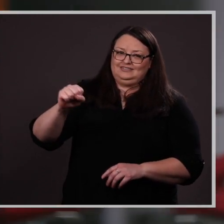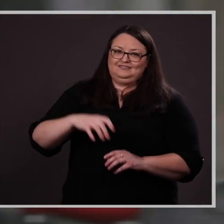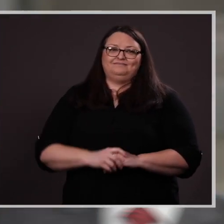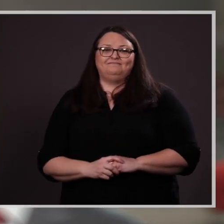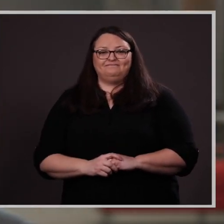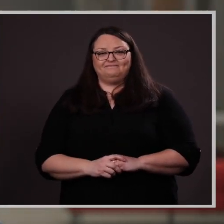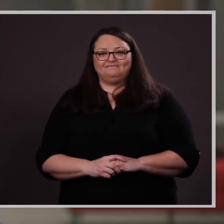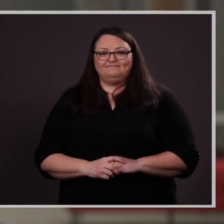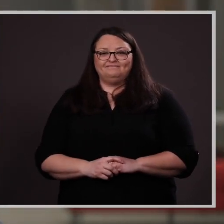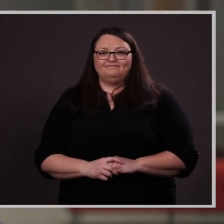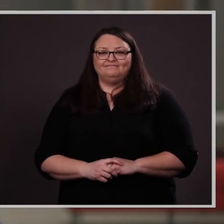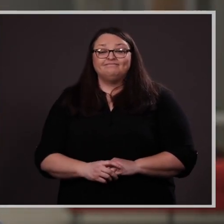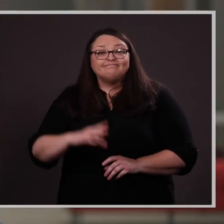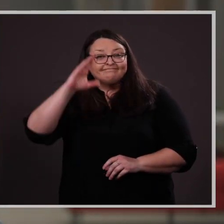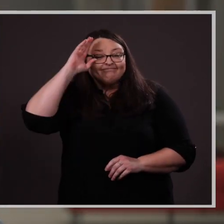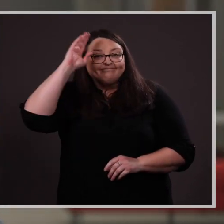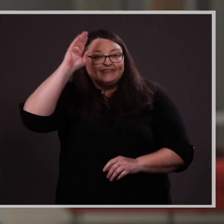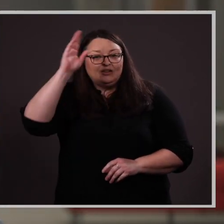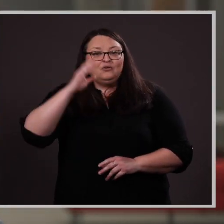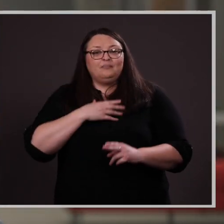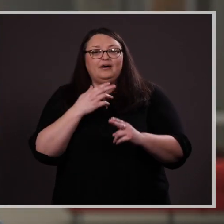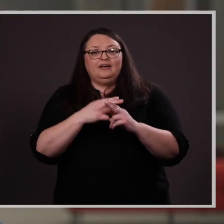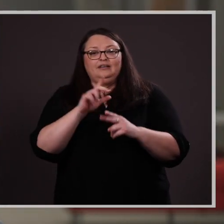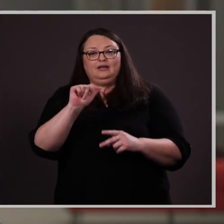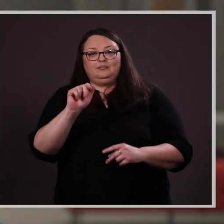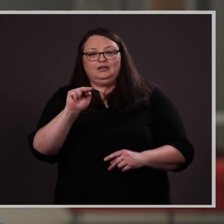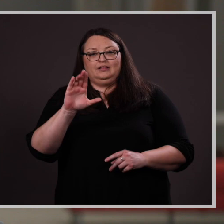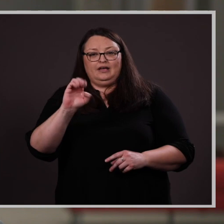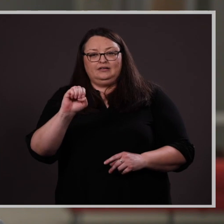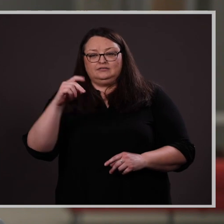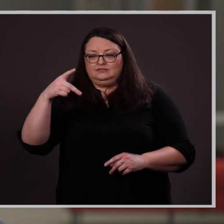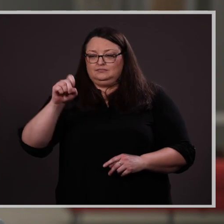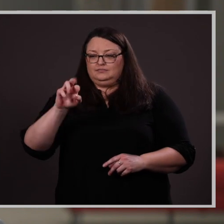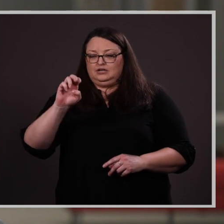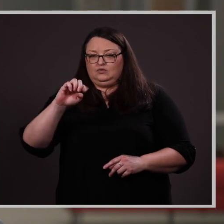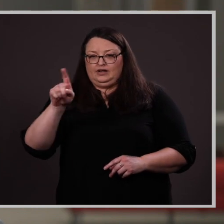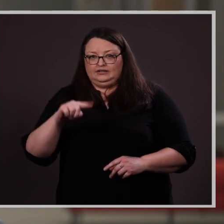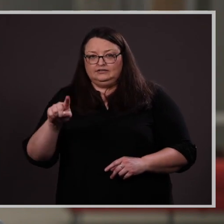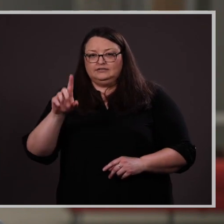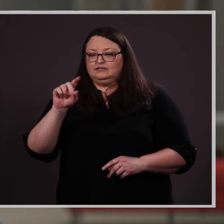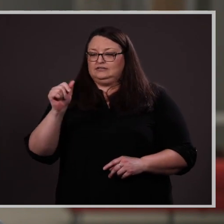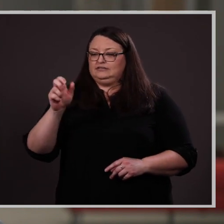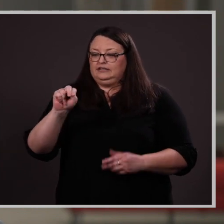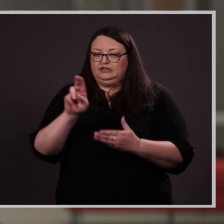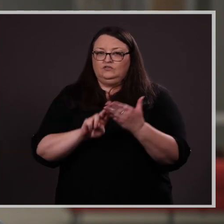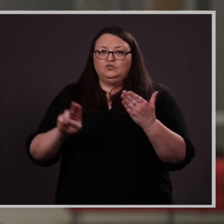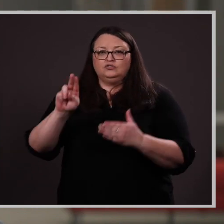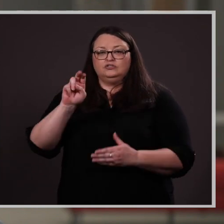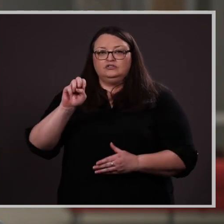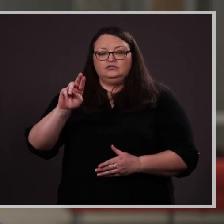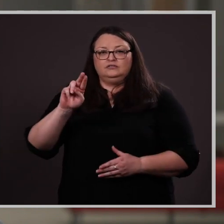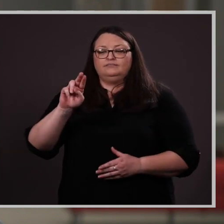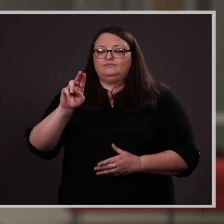Hello. My name is Lance Pérez. As dean of the University of Nebraska-Lincoln College